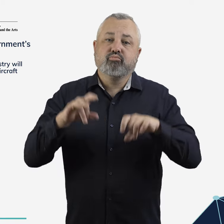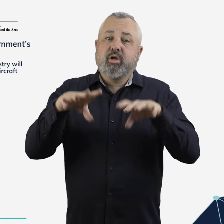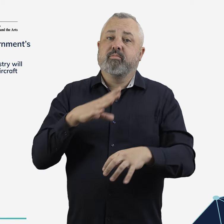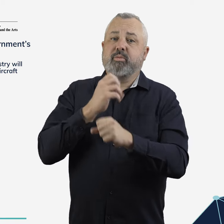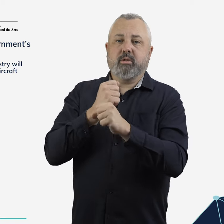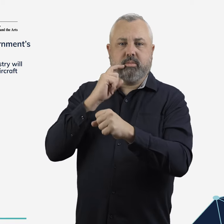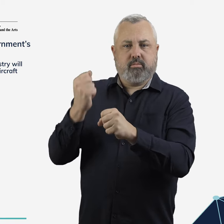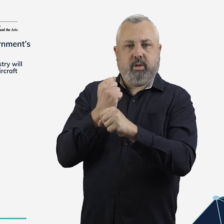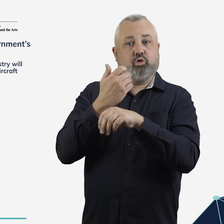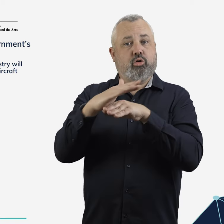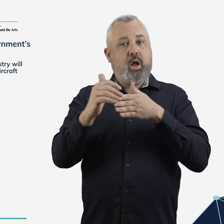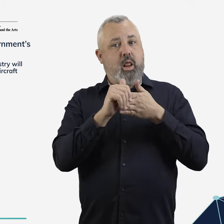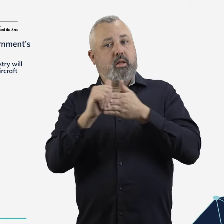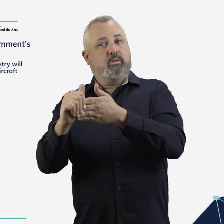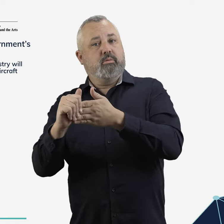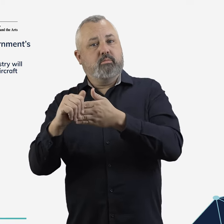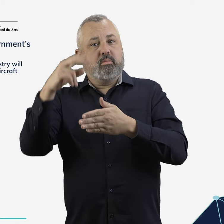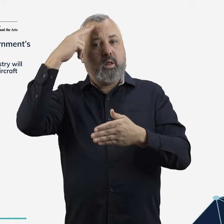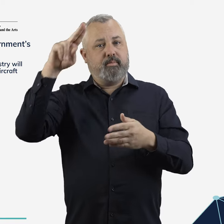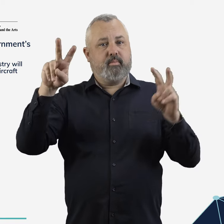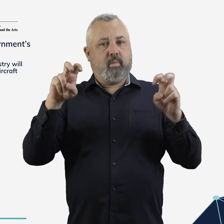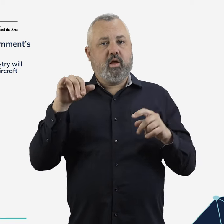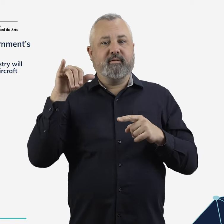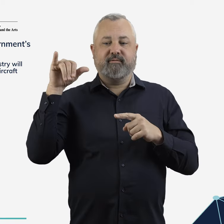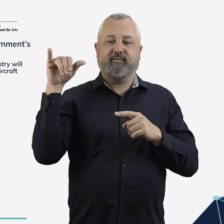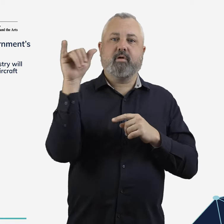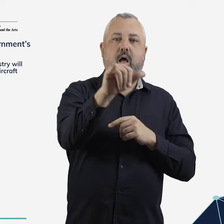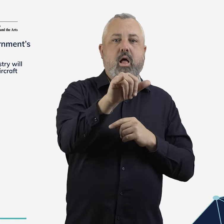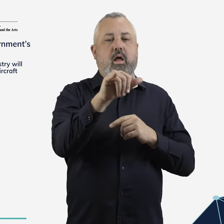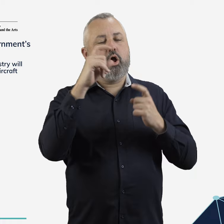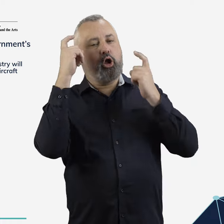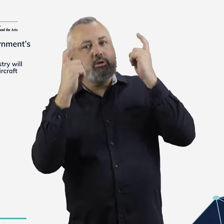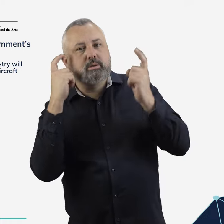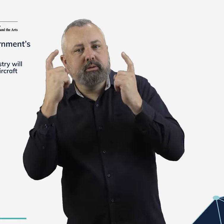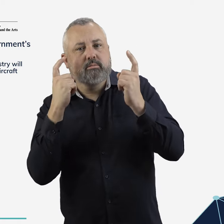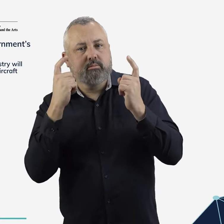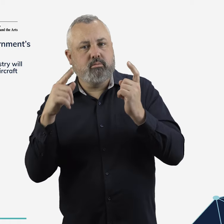The Australian Government will produce guidance on ‘Flying Considerately’ to minimise unnecessary